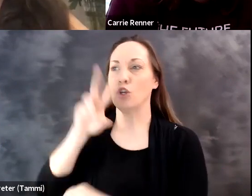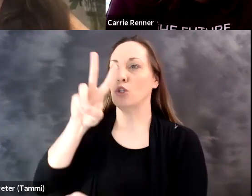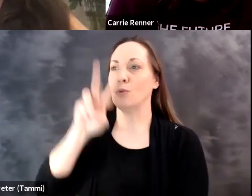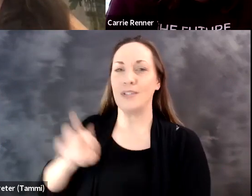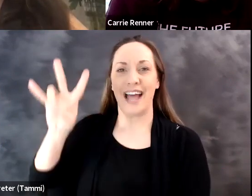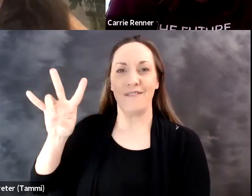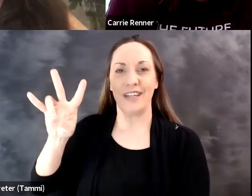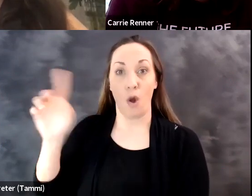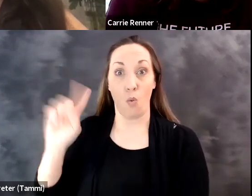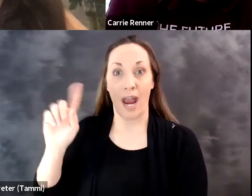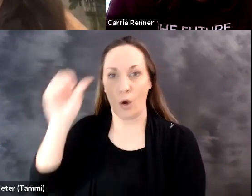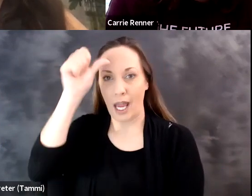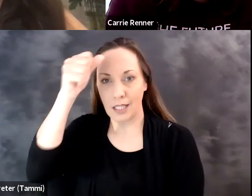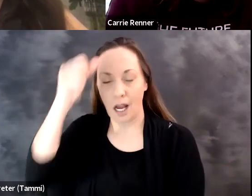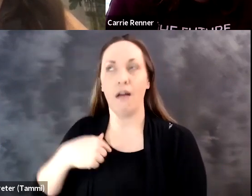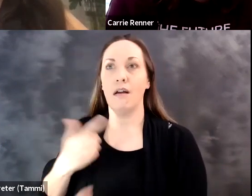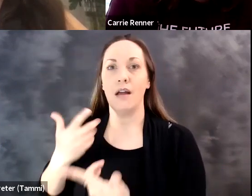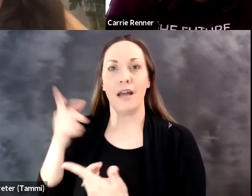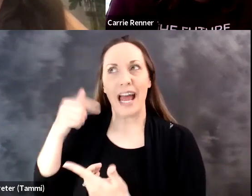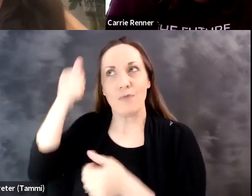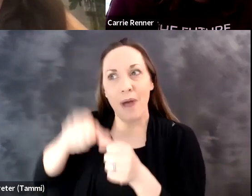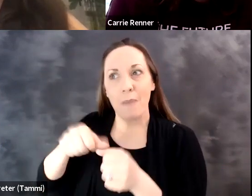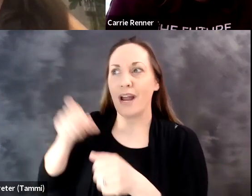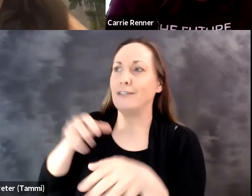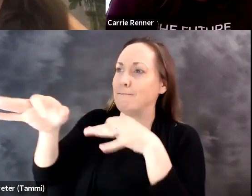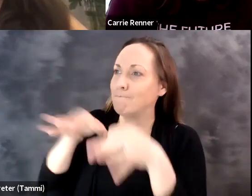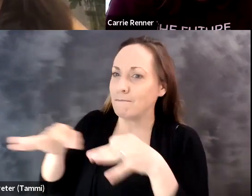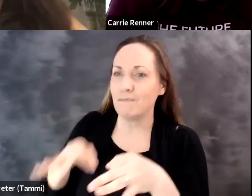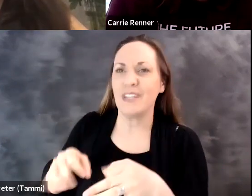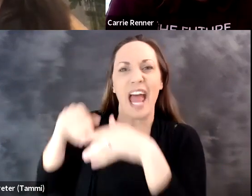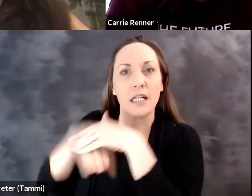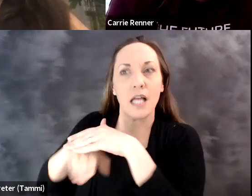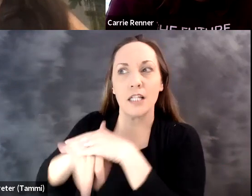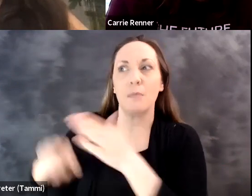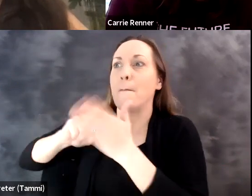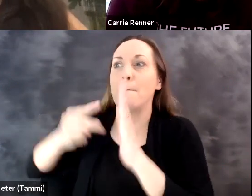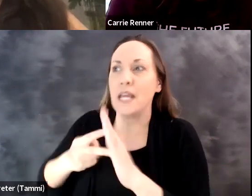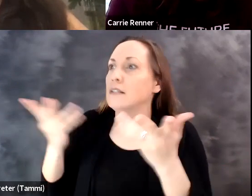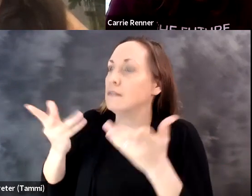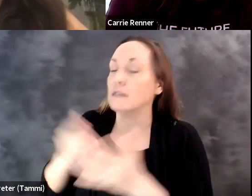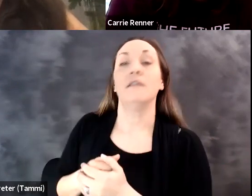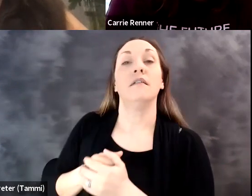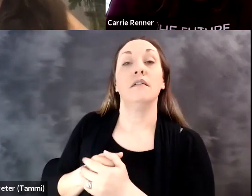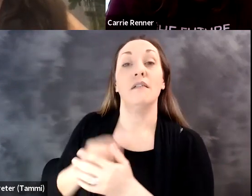And I'll give a slight anecdotal story I remember starting with Microsoft in 2007 in India and I had to try to